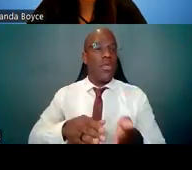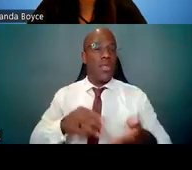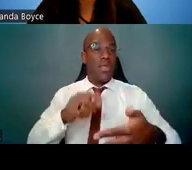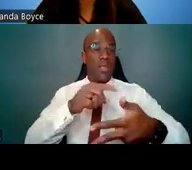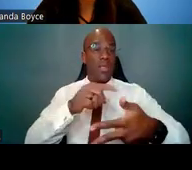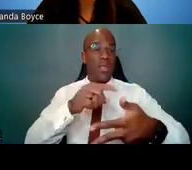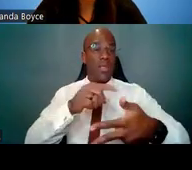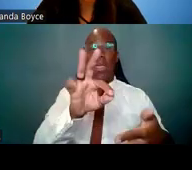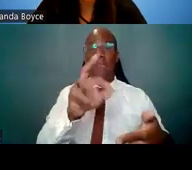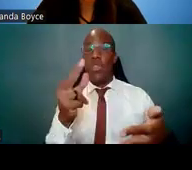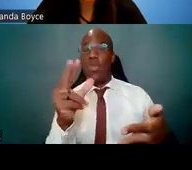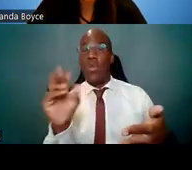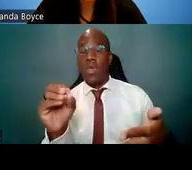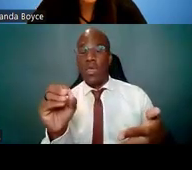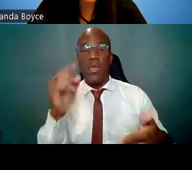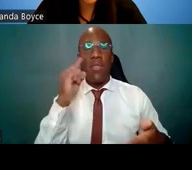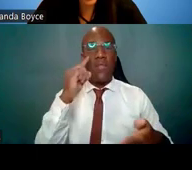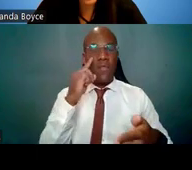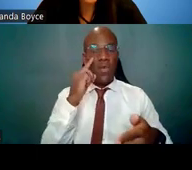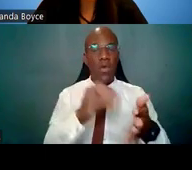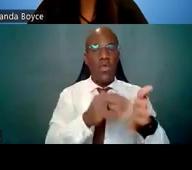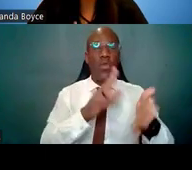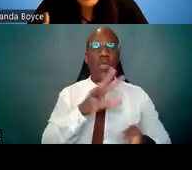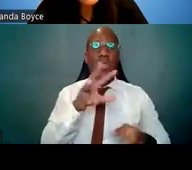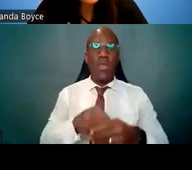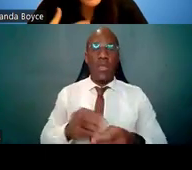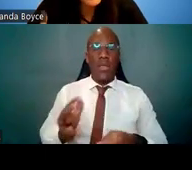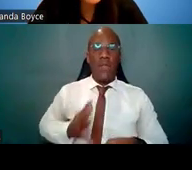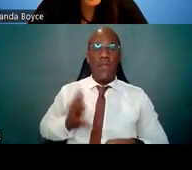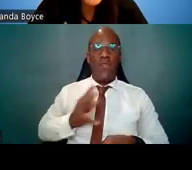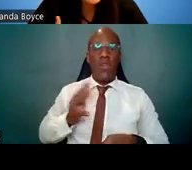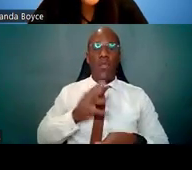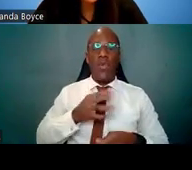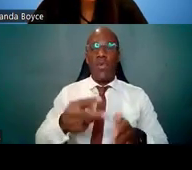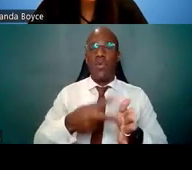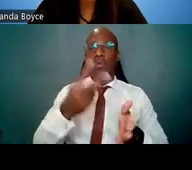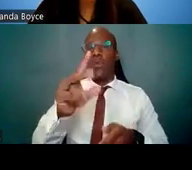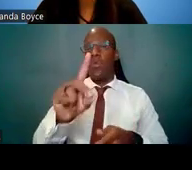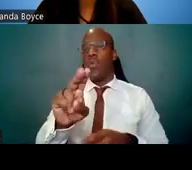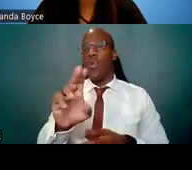enrolled in a formal dual degree program. This is thought of mostly as MD/PhD programs,